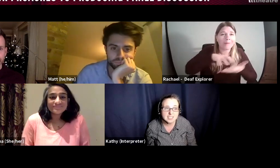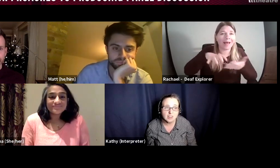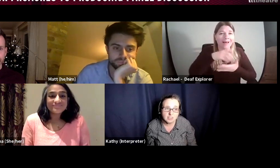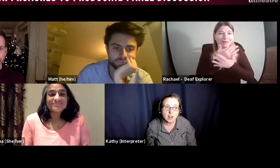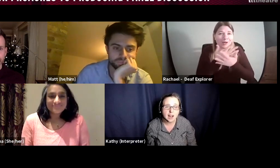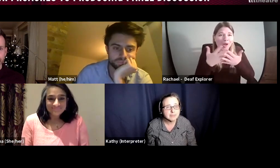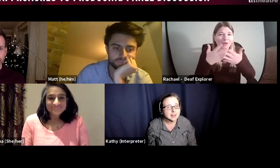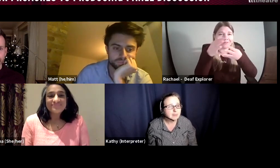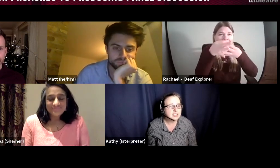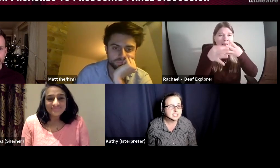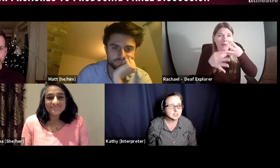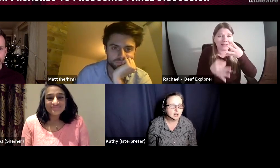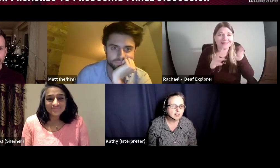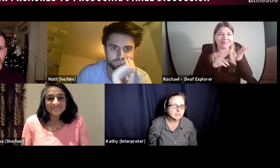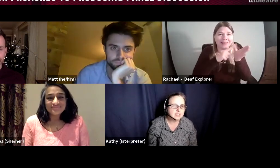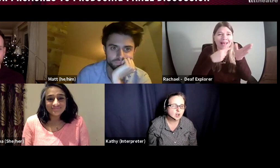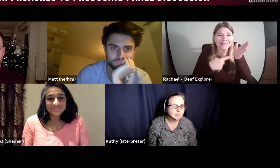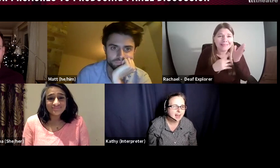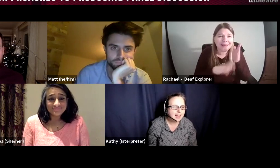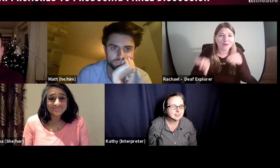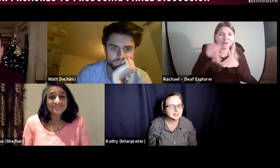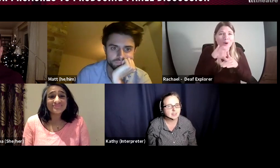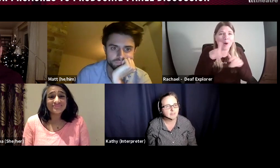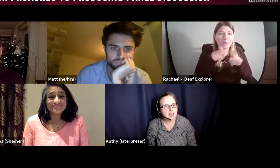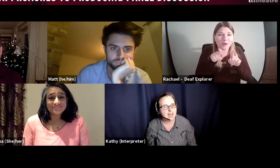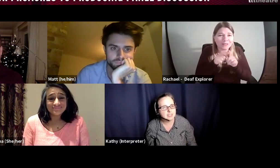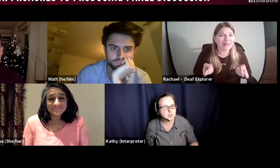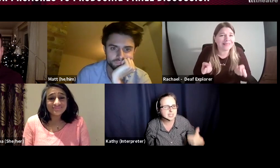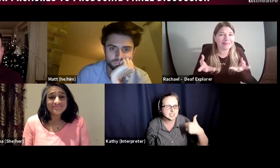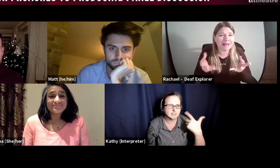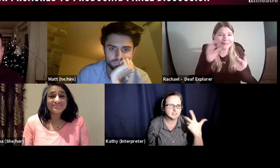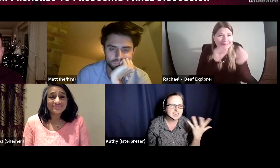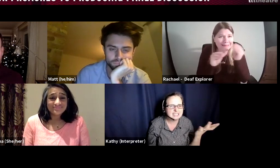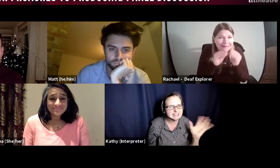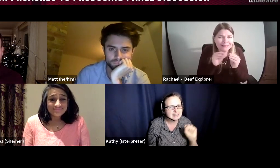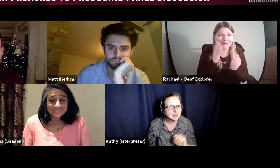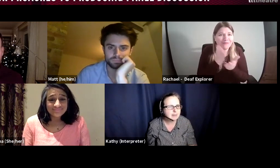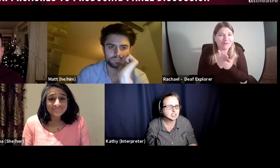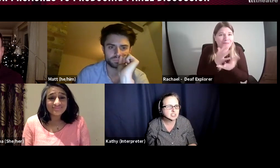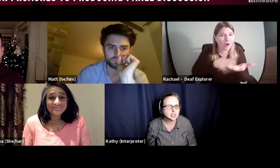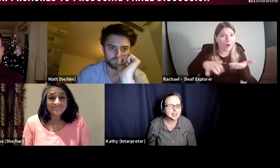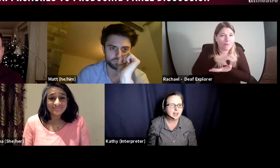long time, because it is complicated, there is a lot of elements, the VAT I mentioned earlier